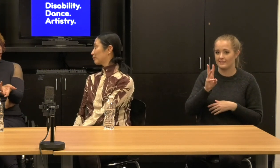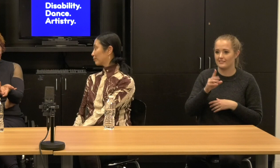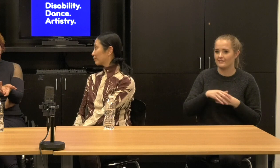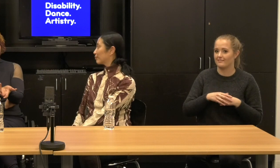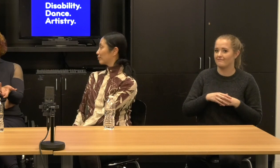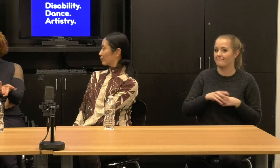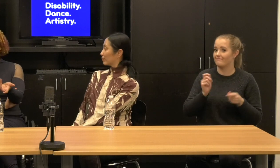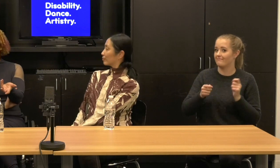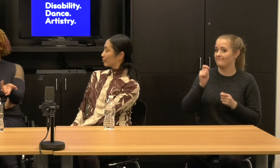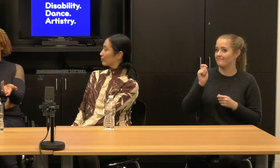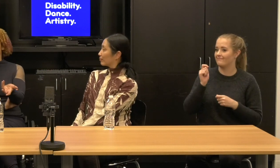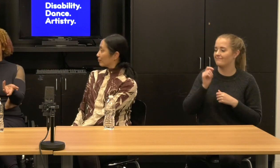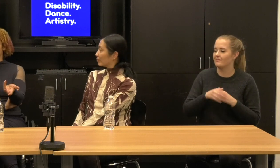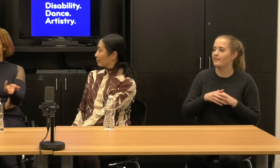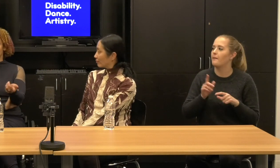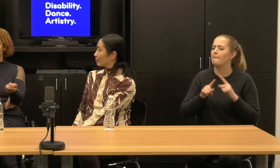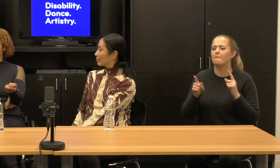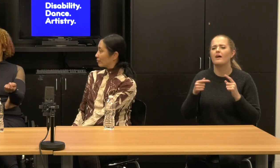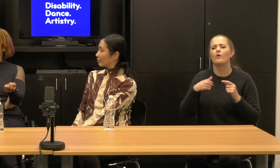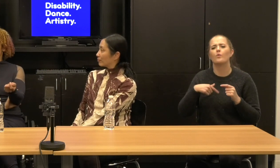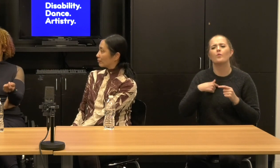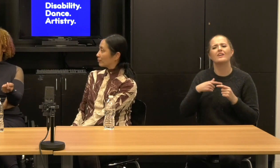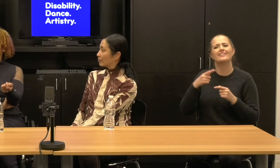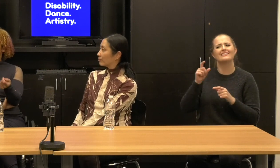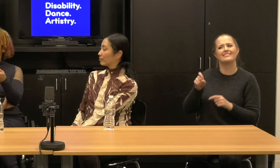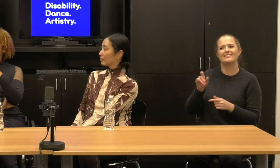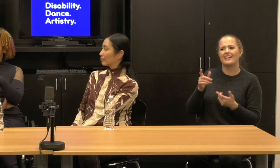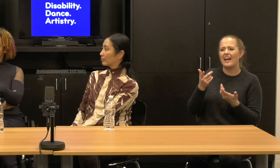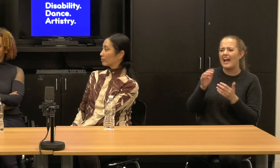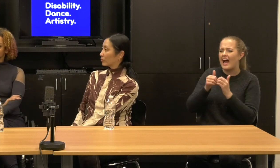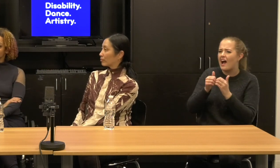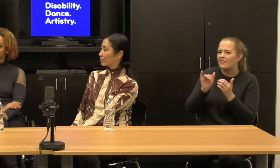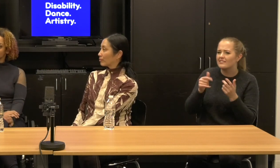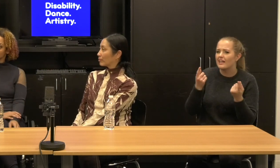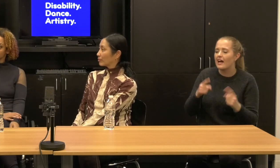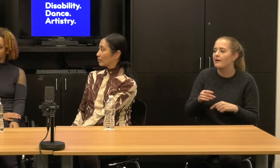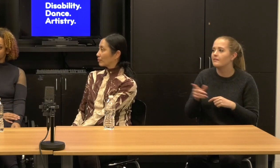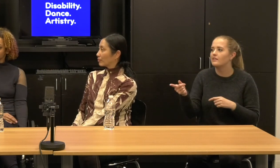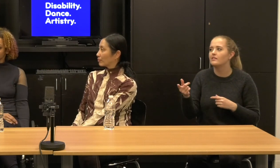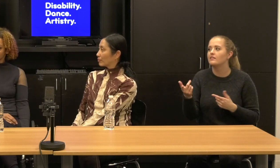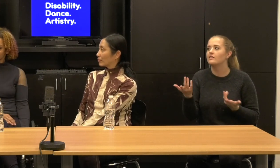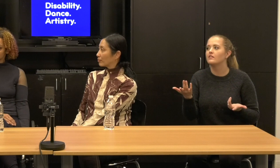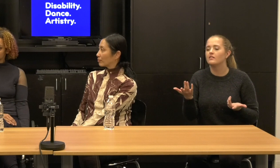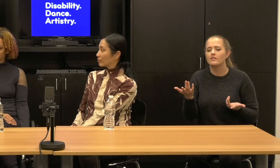What does it mean to do that?And why has this been one of the only places where all six